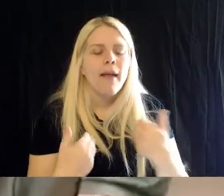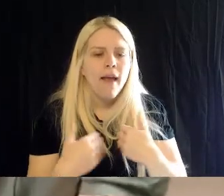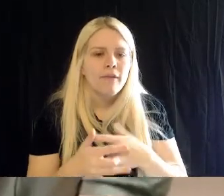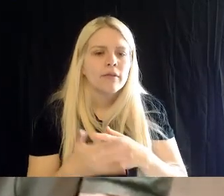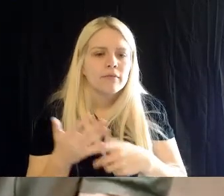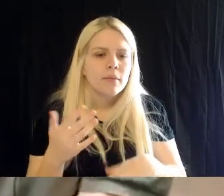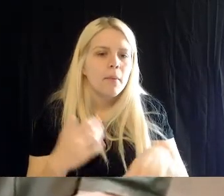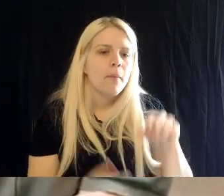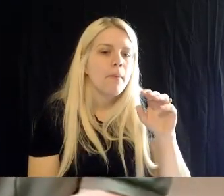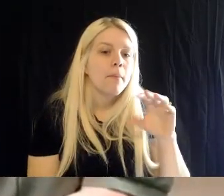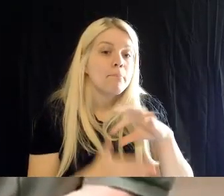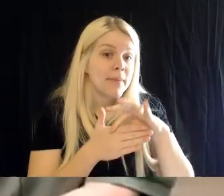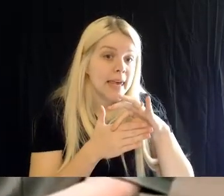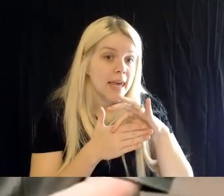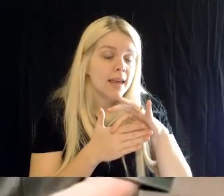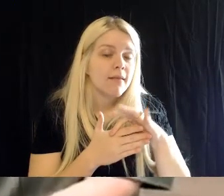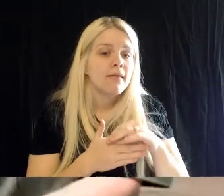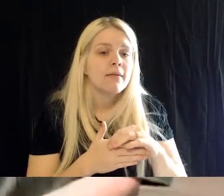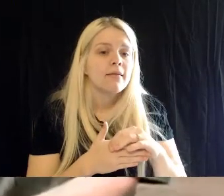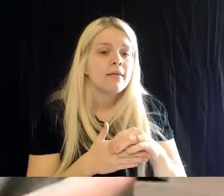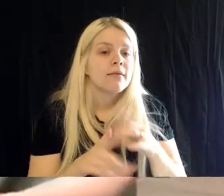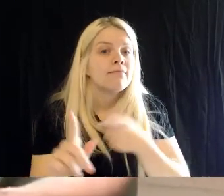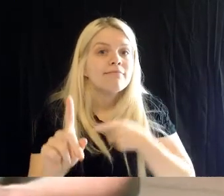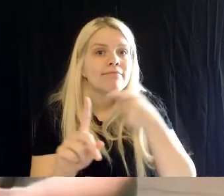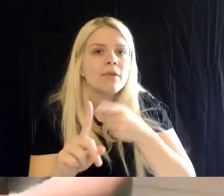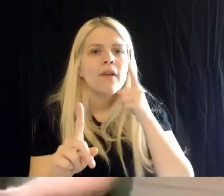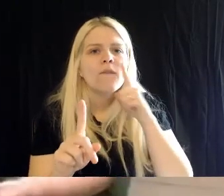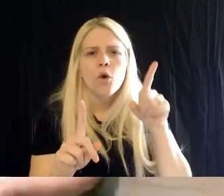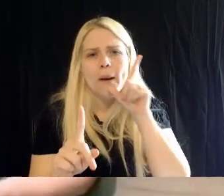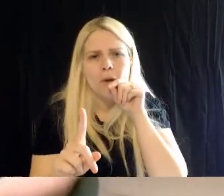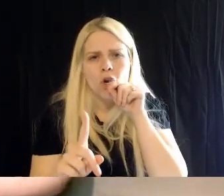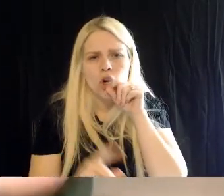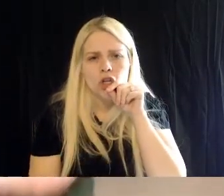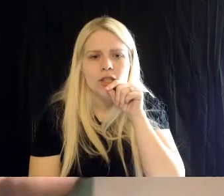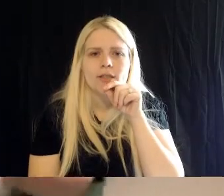that is formulated just for birds of prey, and meat-eating birds.